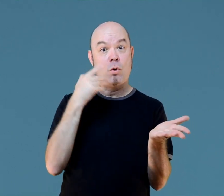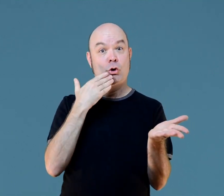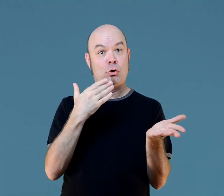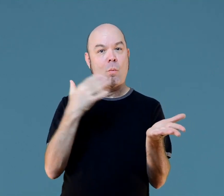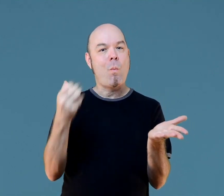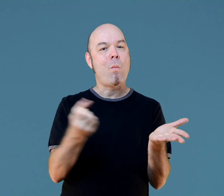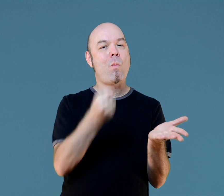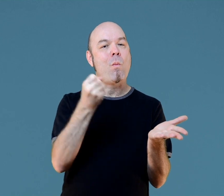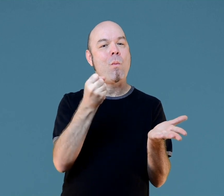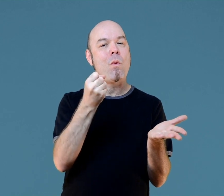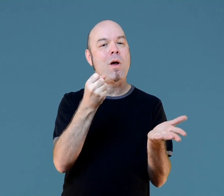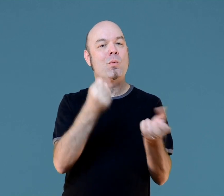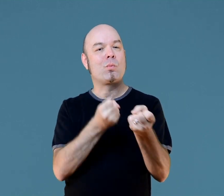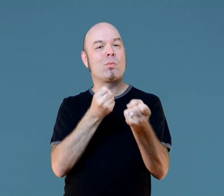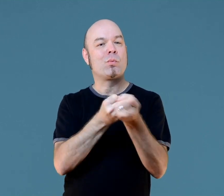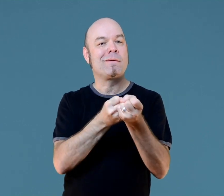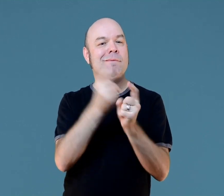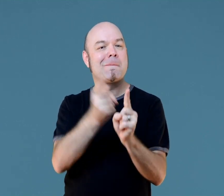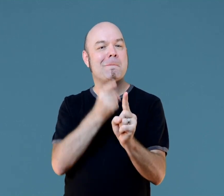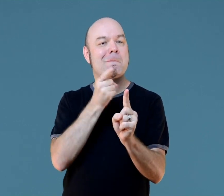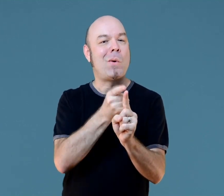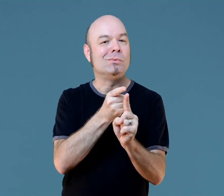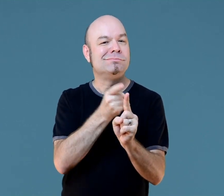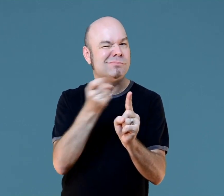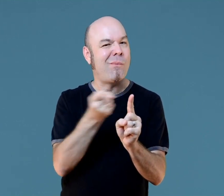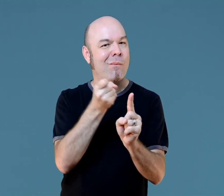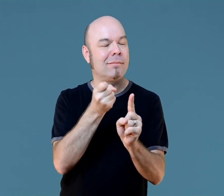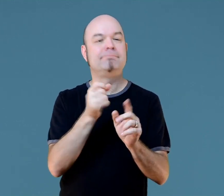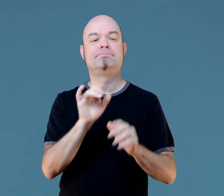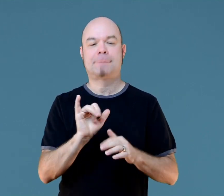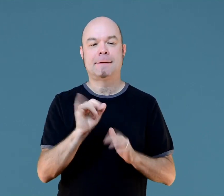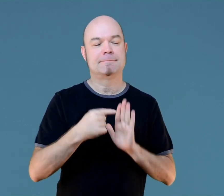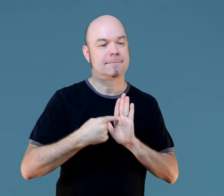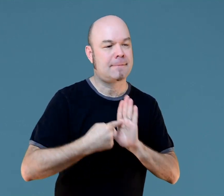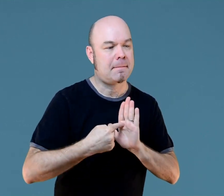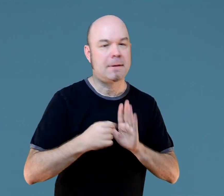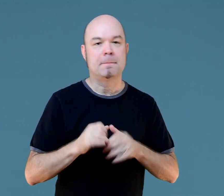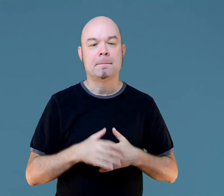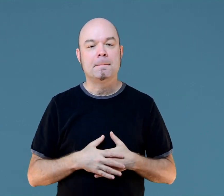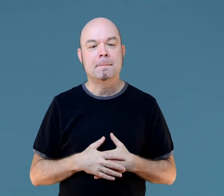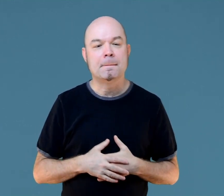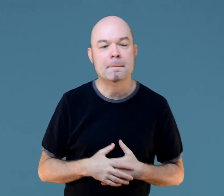This is good for holding and showing a reference point. Here's an example.